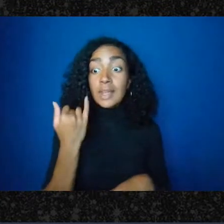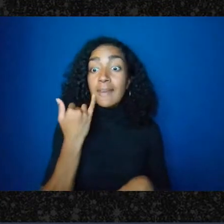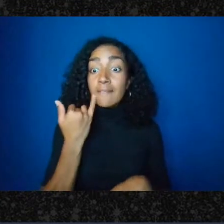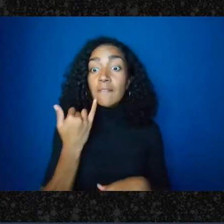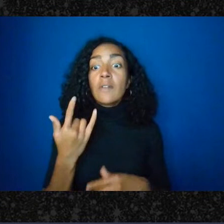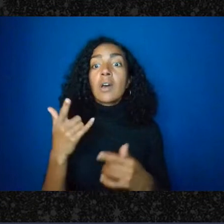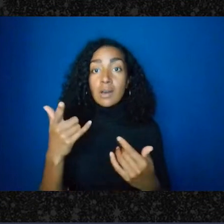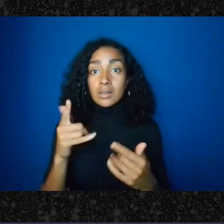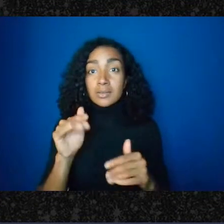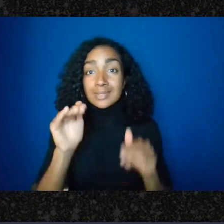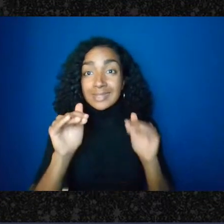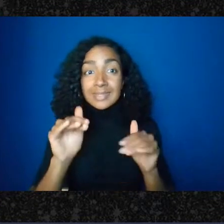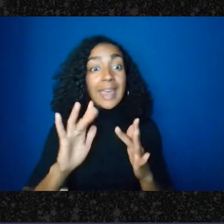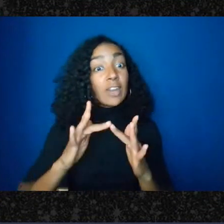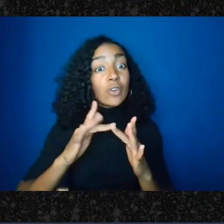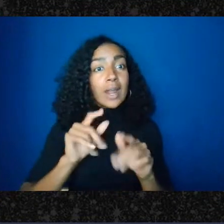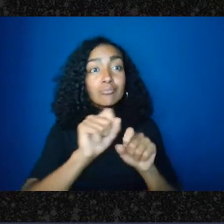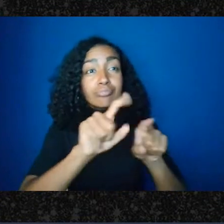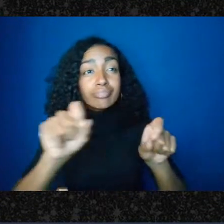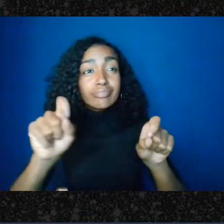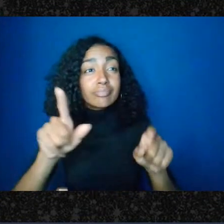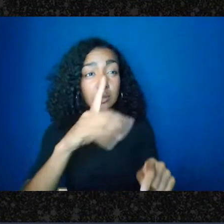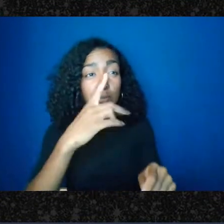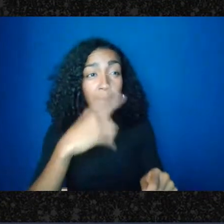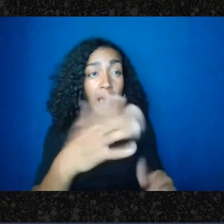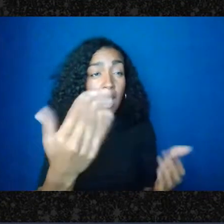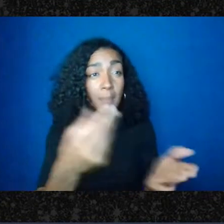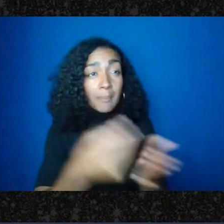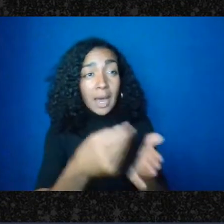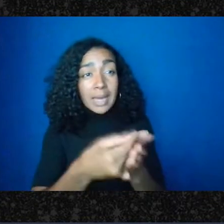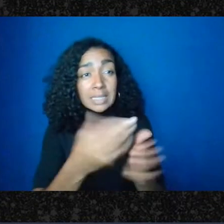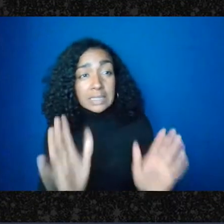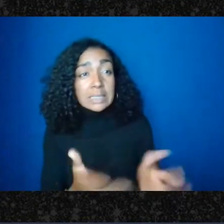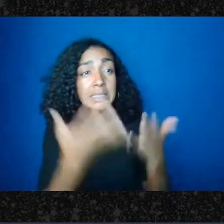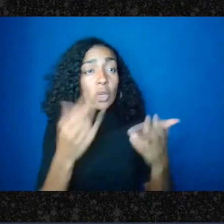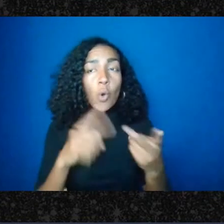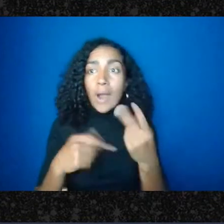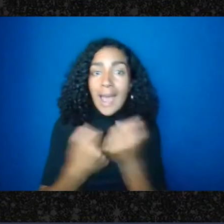to give you money to help your organized advocate for changes to laws or advocate for direct action,